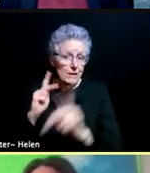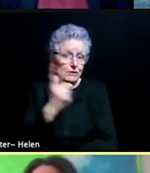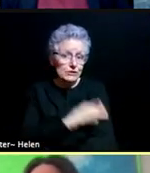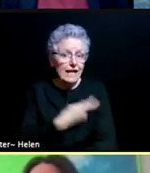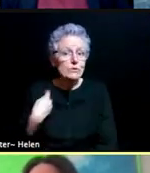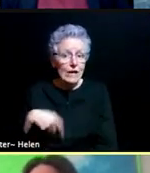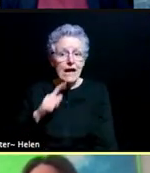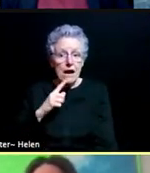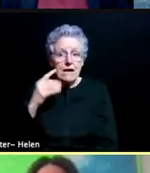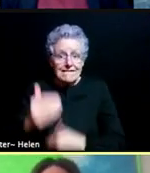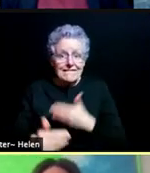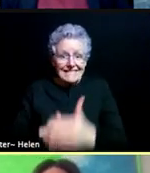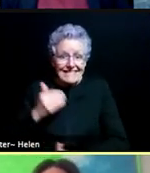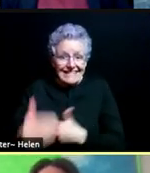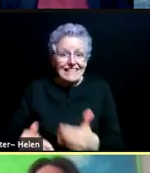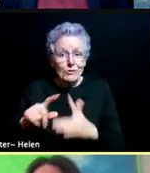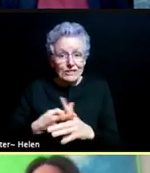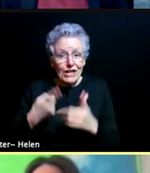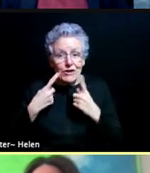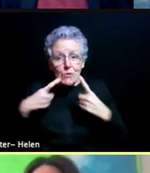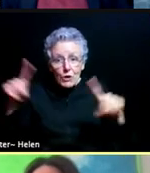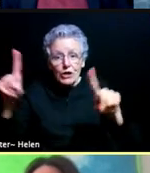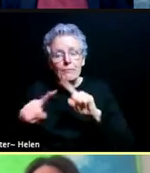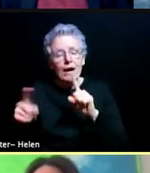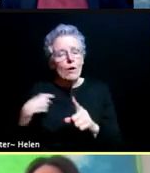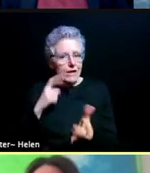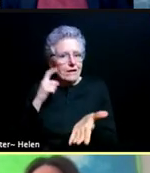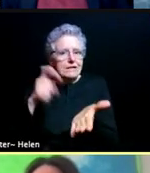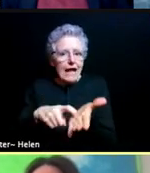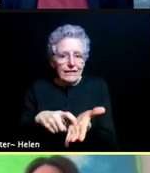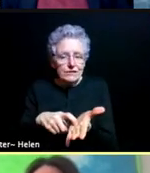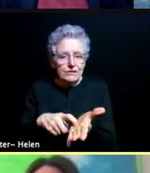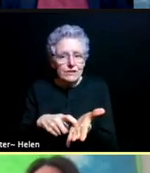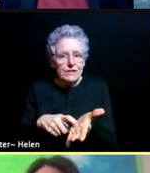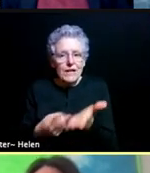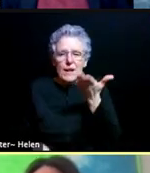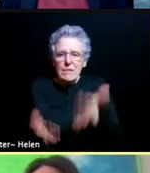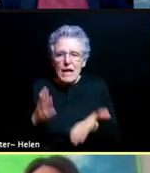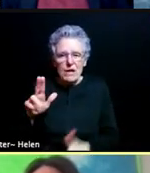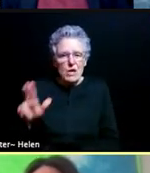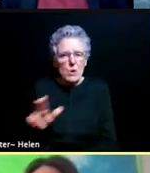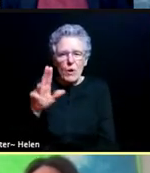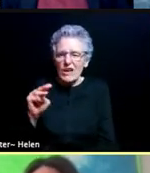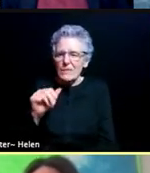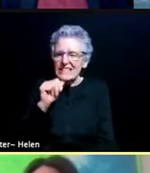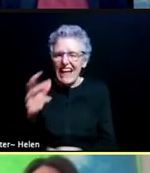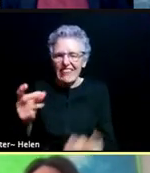So it's starting to work, but we do acknowledge we may not be the fastest option for everybody.